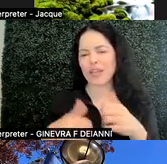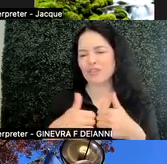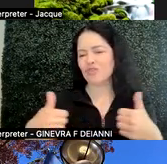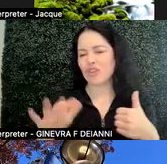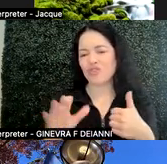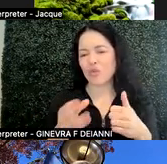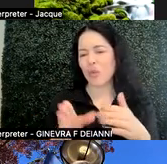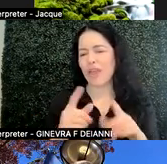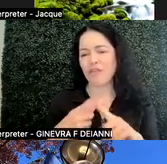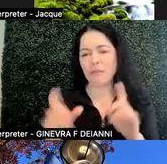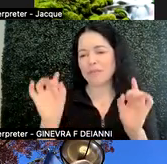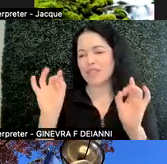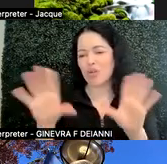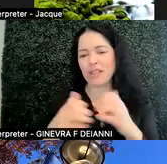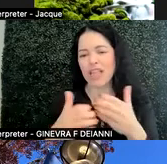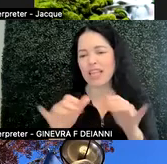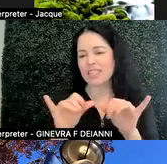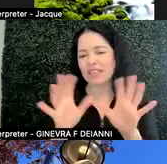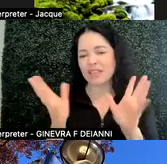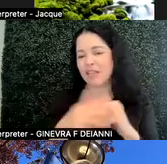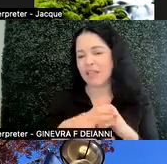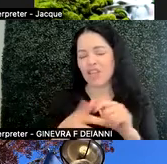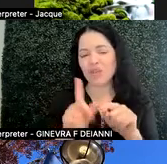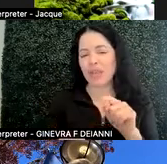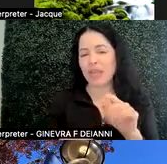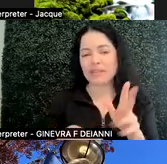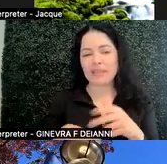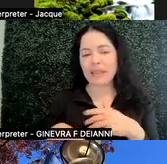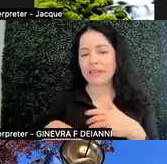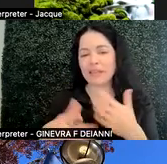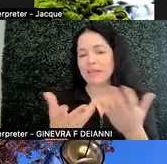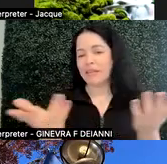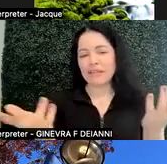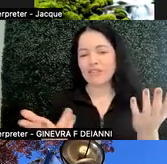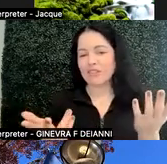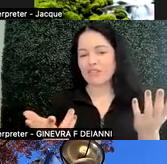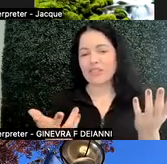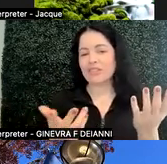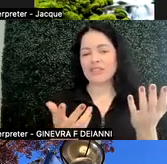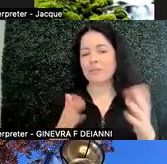You can't individual behavior your way out of structural problems, right? It takes a community.